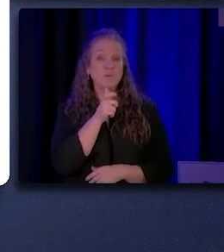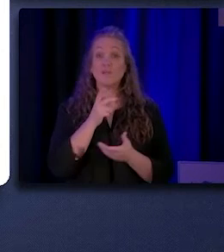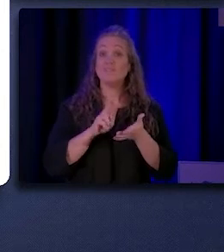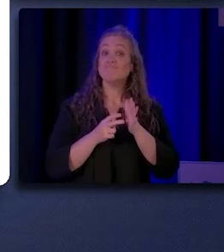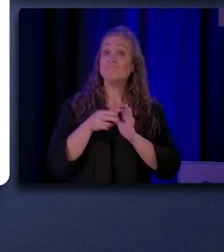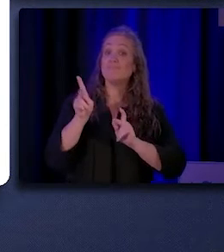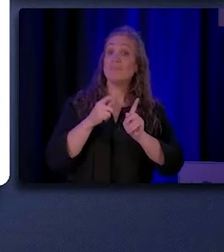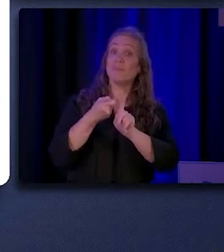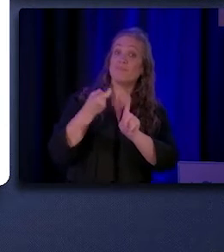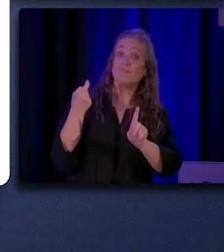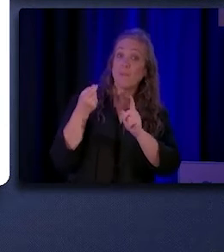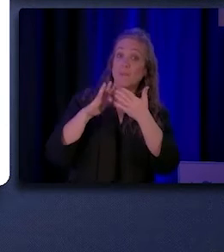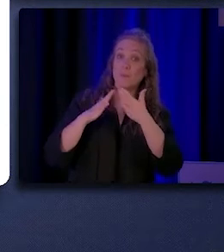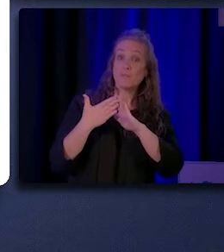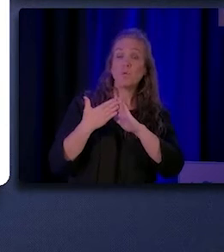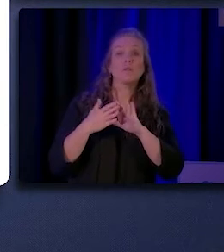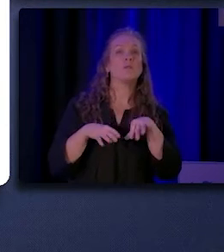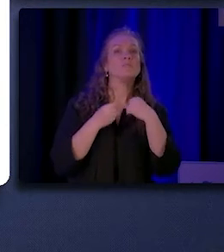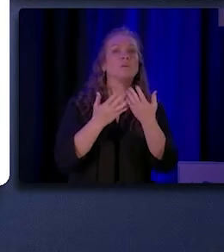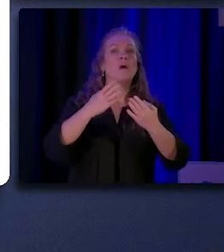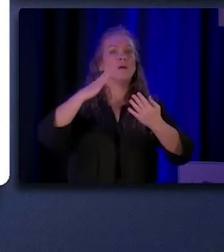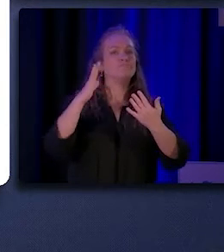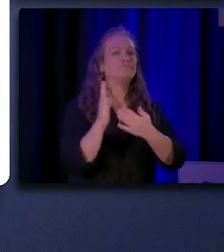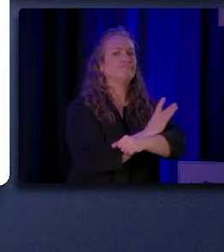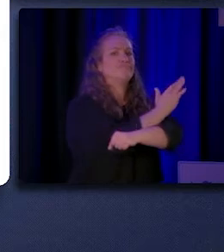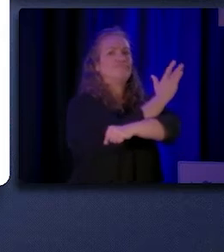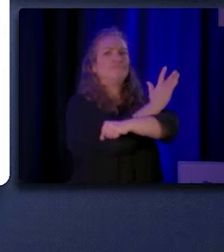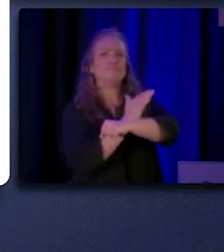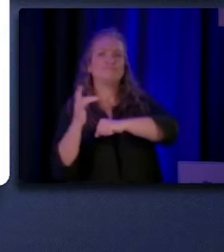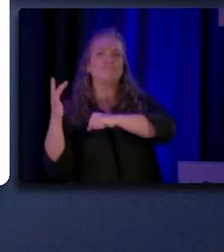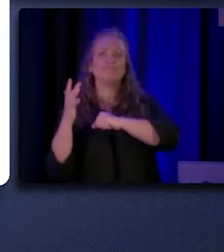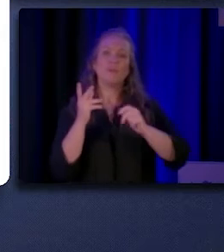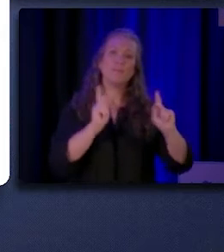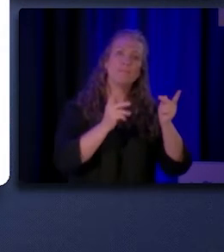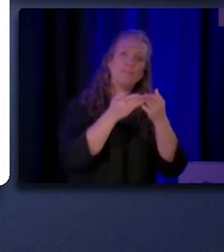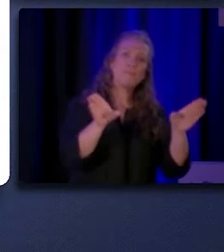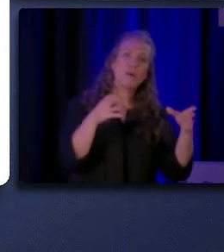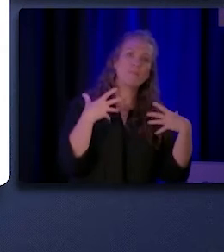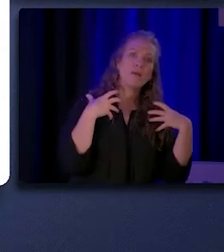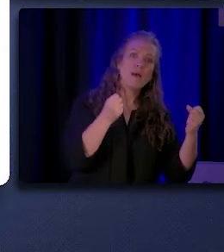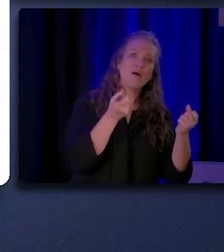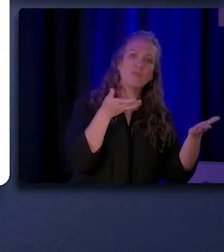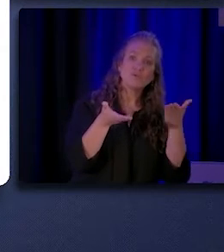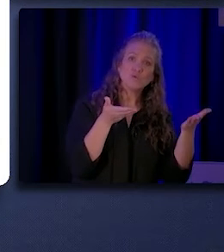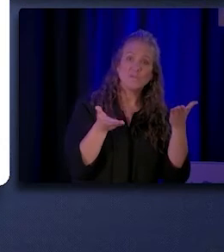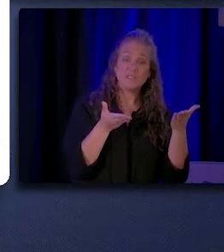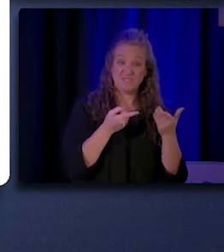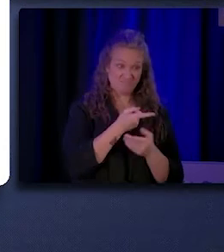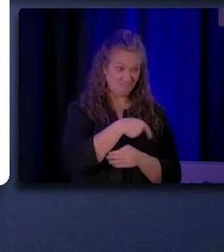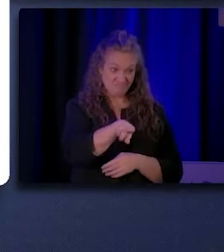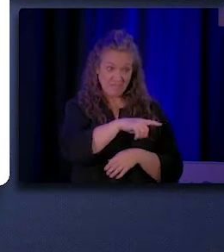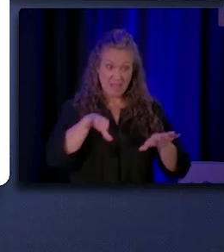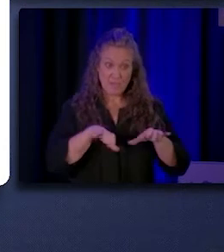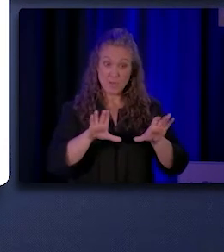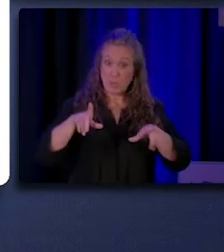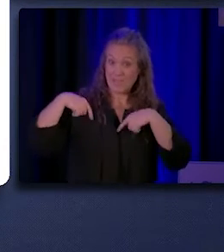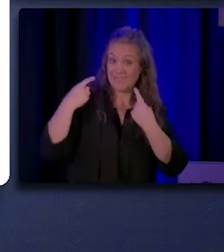who offer a wide array of health and public health services and have been doing so since the 1970s,